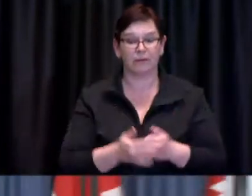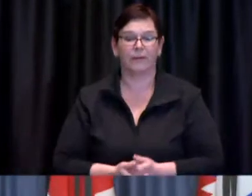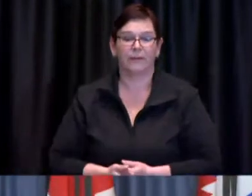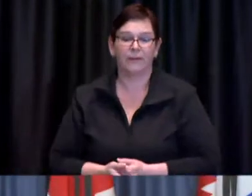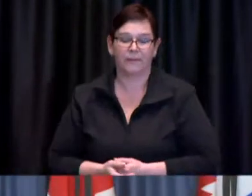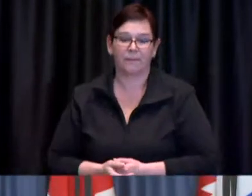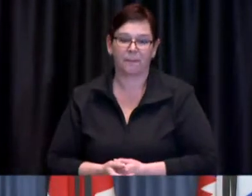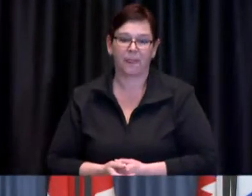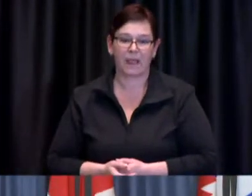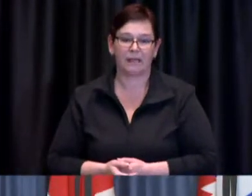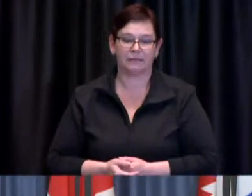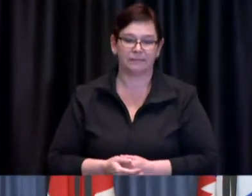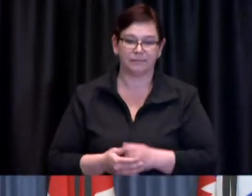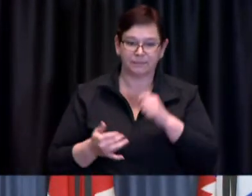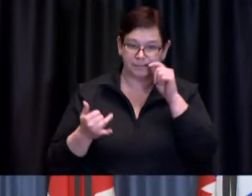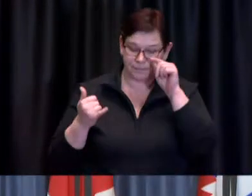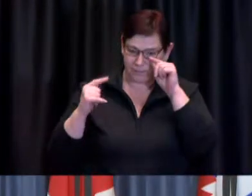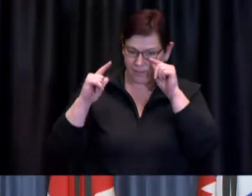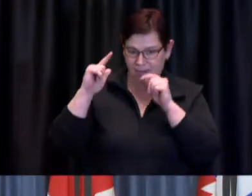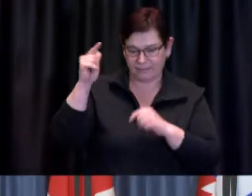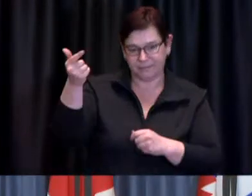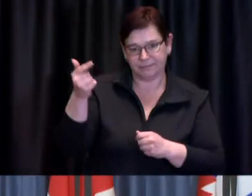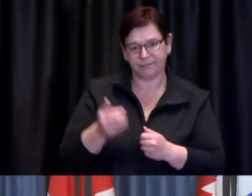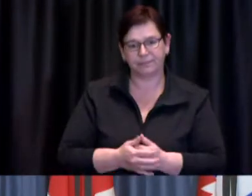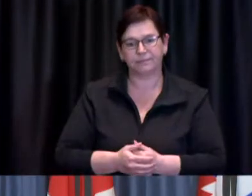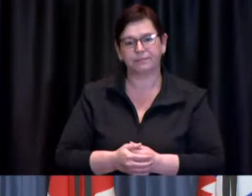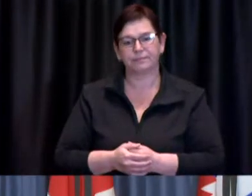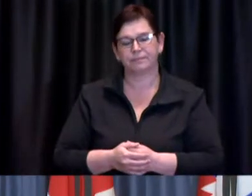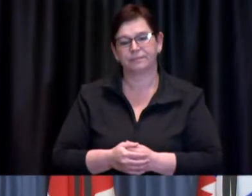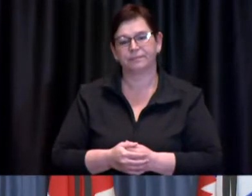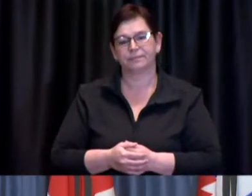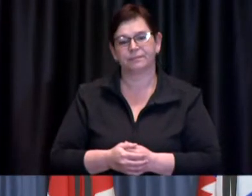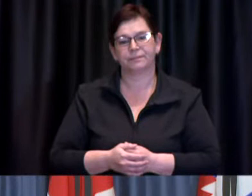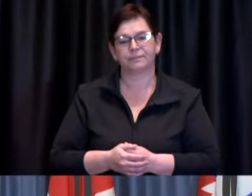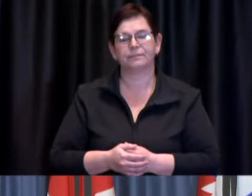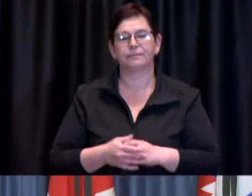Jennifer: Thanks Lawvin hey everyone my first question is for Dr. de Villa and Mayor Tory.